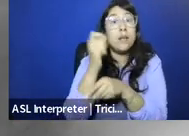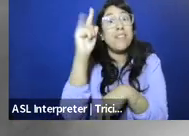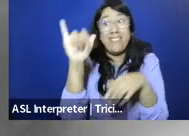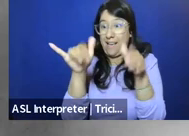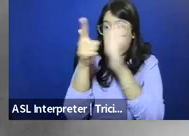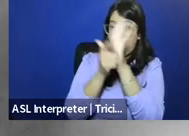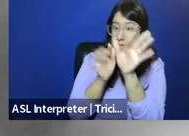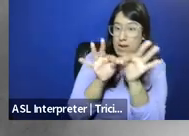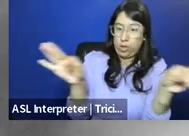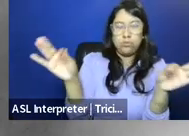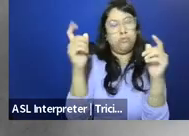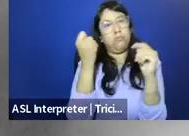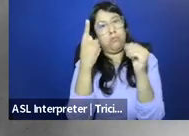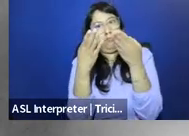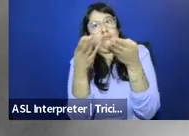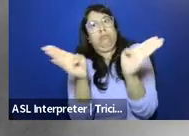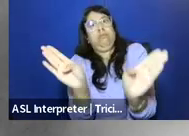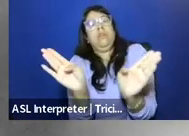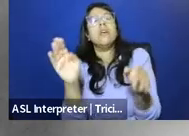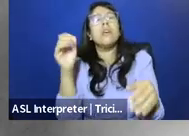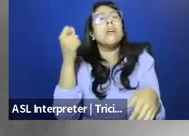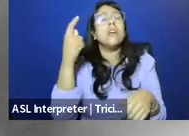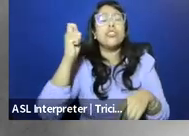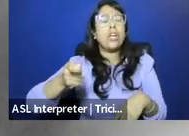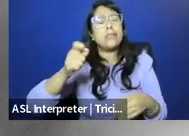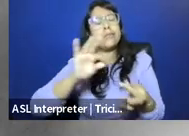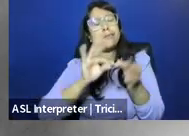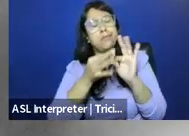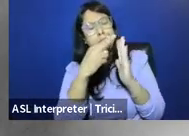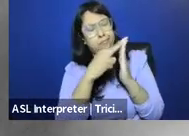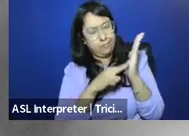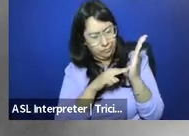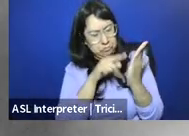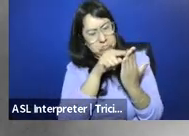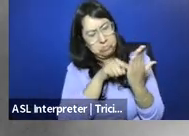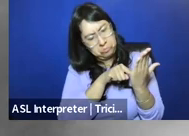has been historically constrained by judges who interpret it narrowly, often reading the Comstock Act